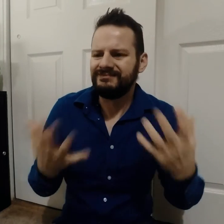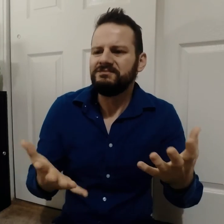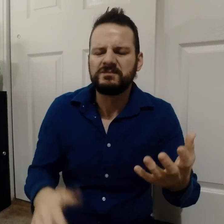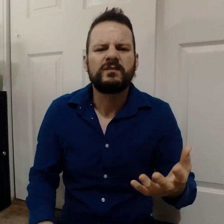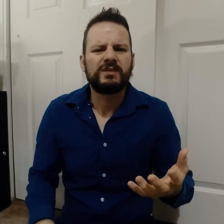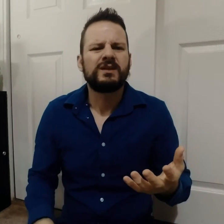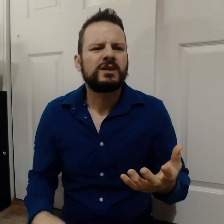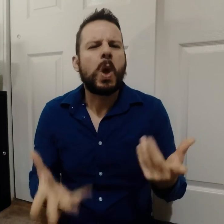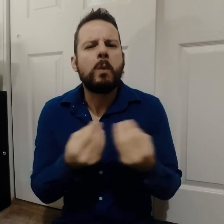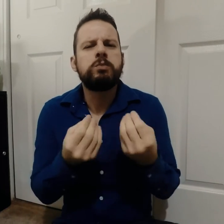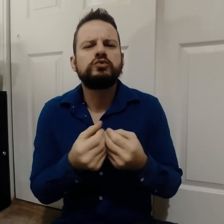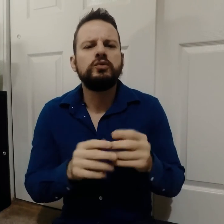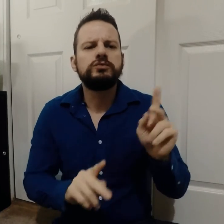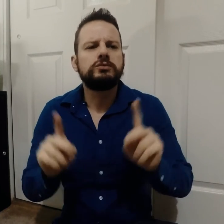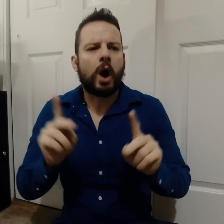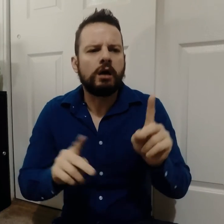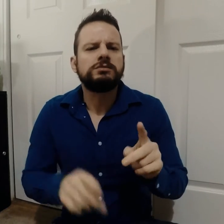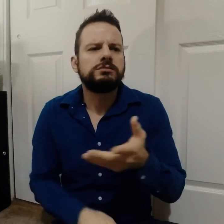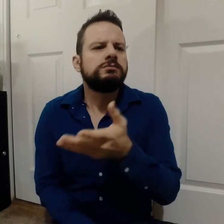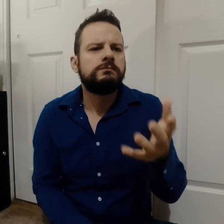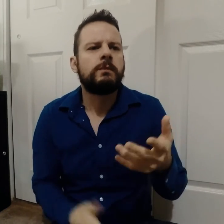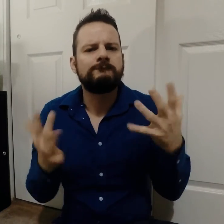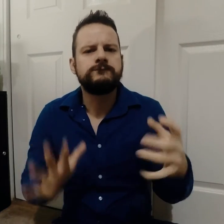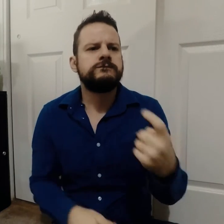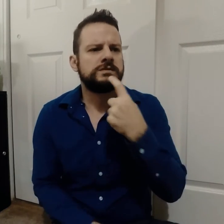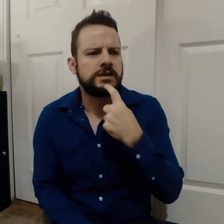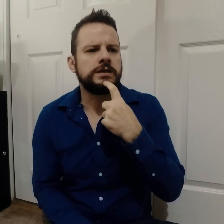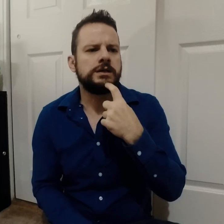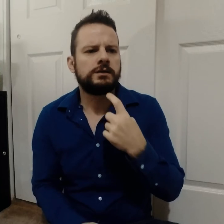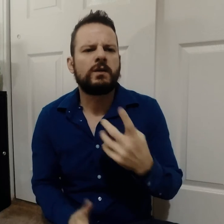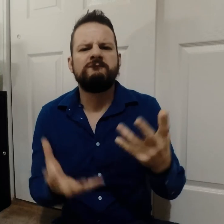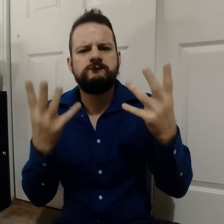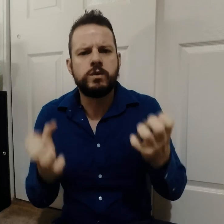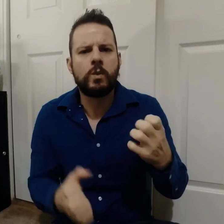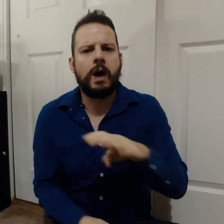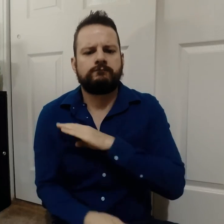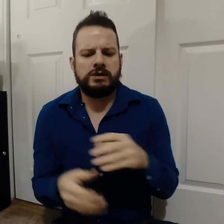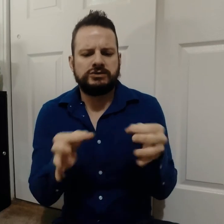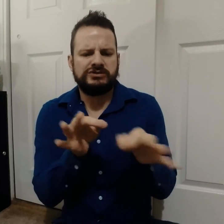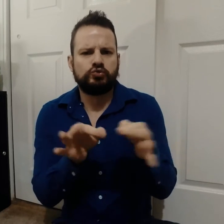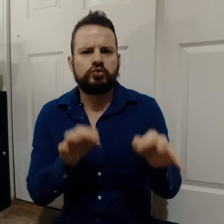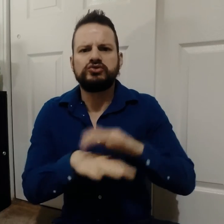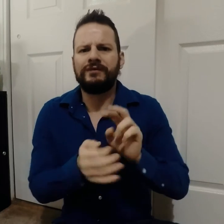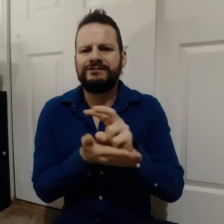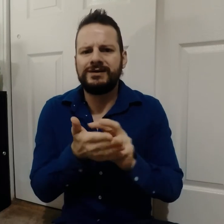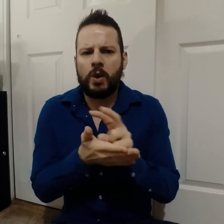There are many people saying that they ought to have captions on videos,